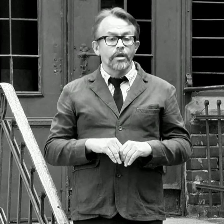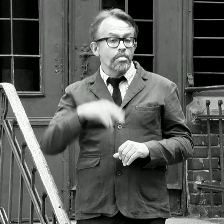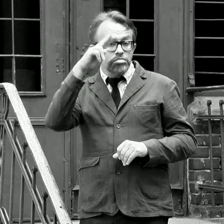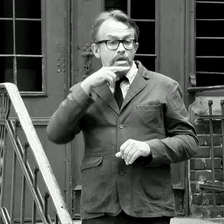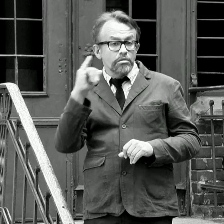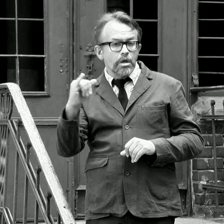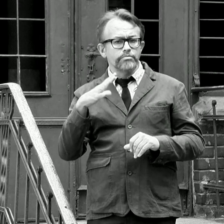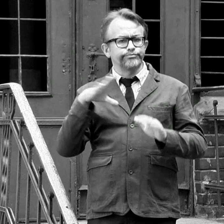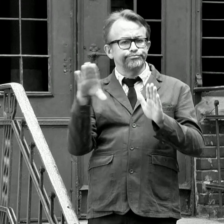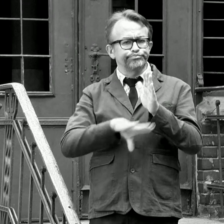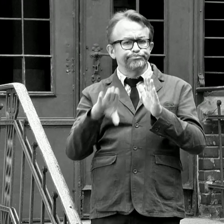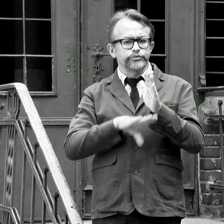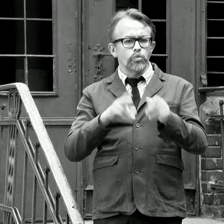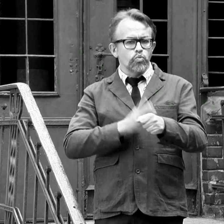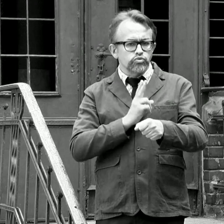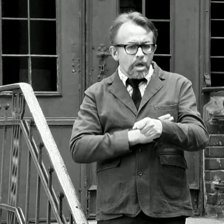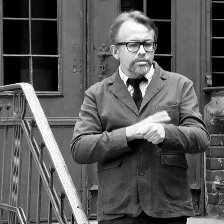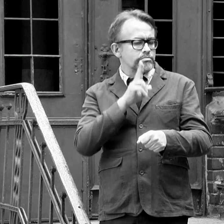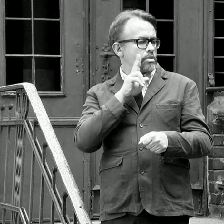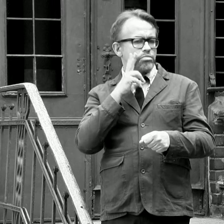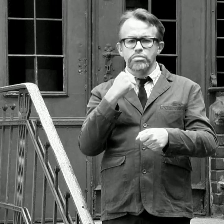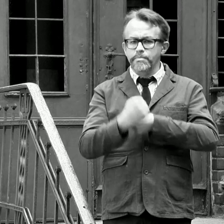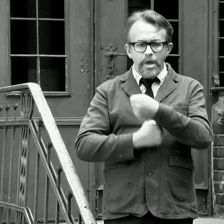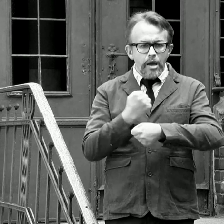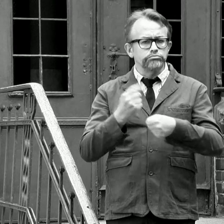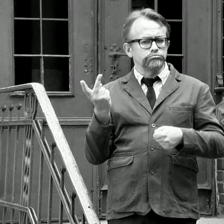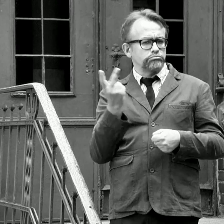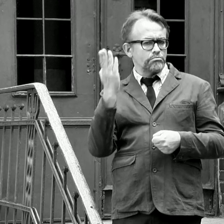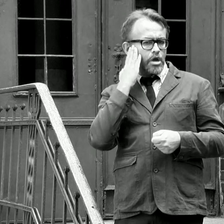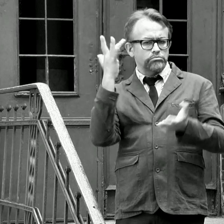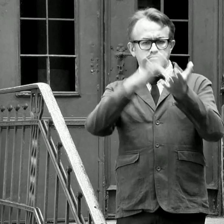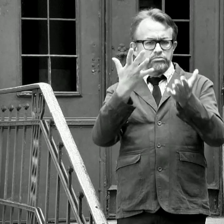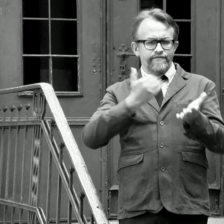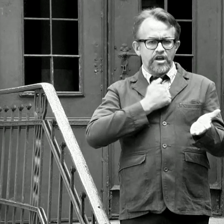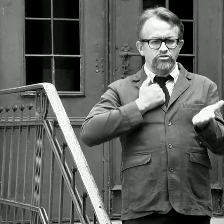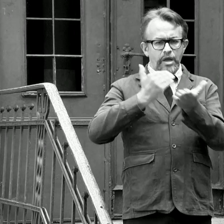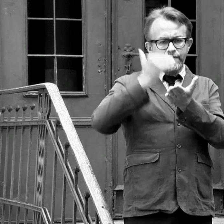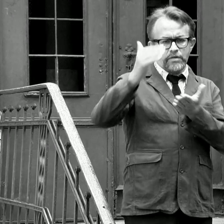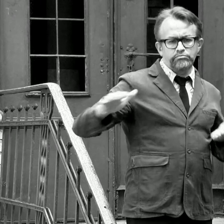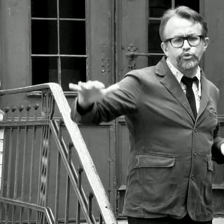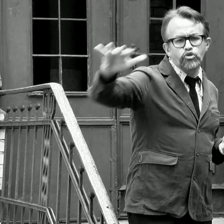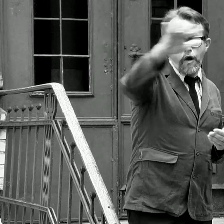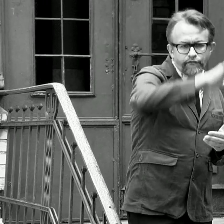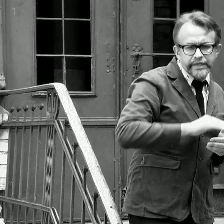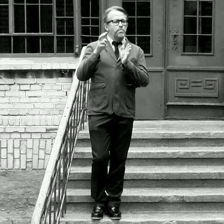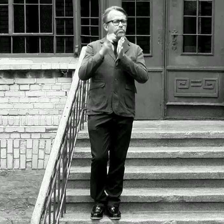Their parents lived in the province, his father was the clerk of low rank.